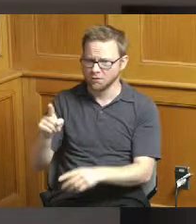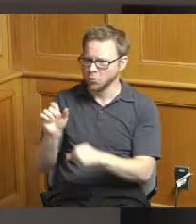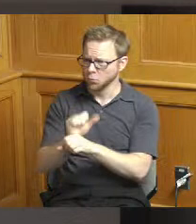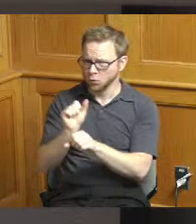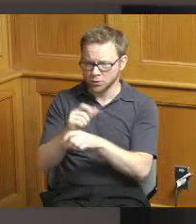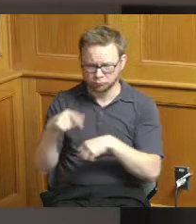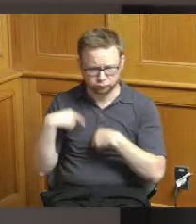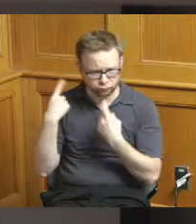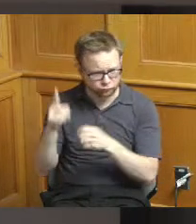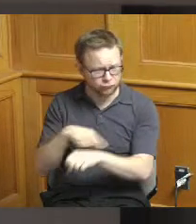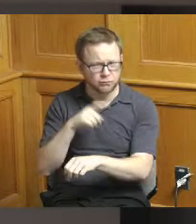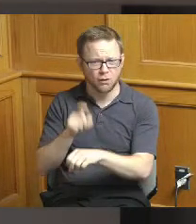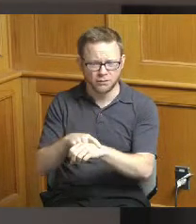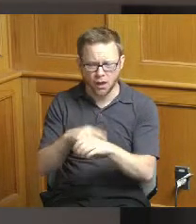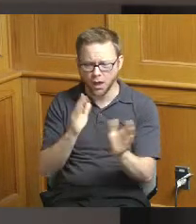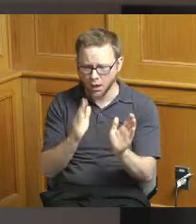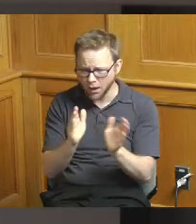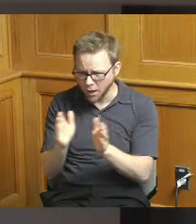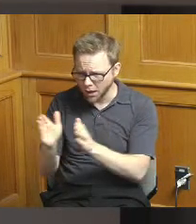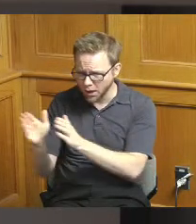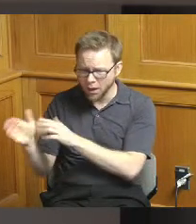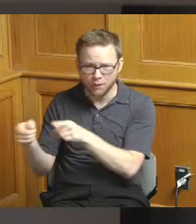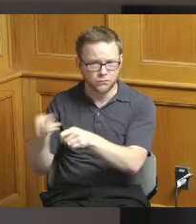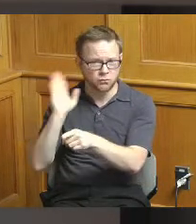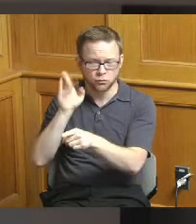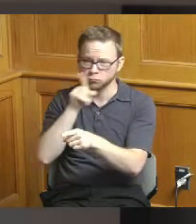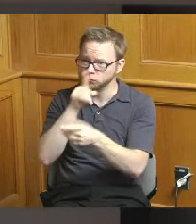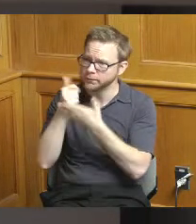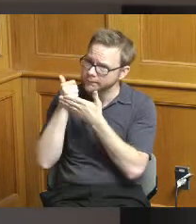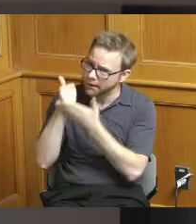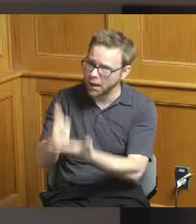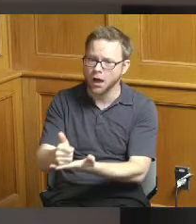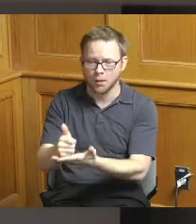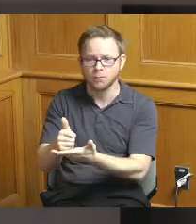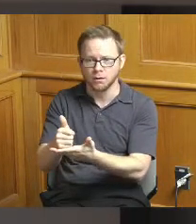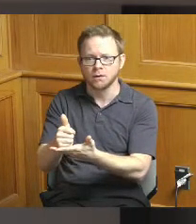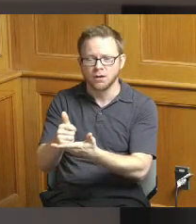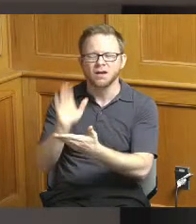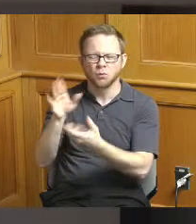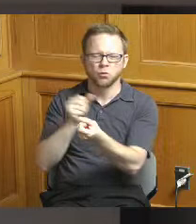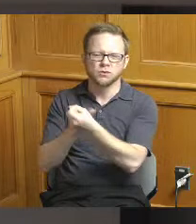in implementing their plan the pike strategic revitalization plan they also have a lot of local